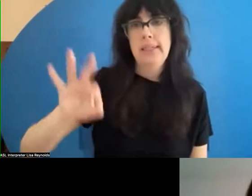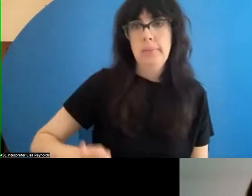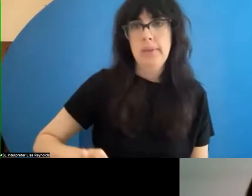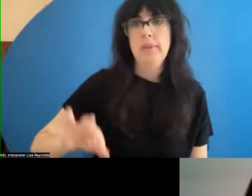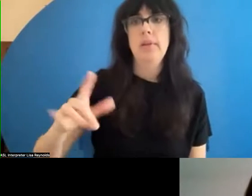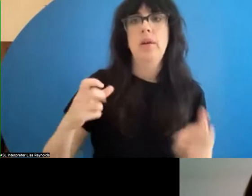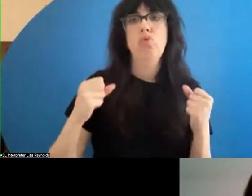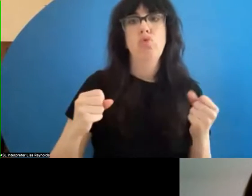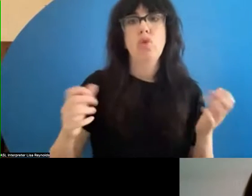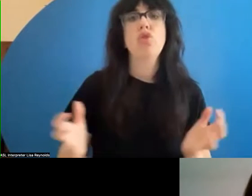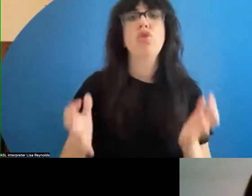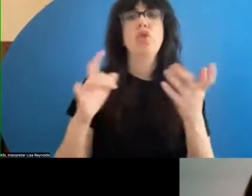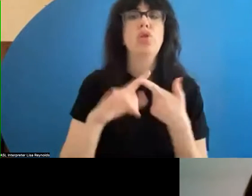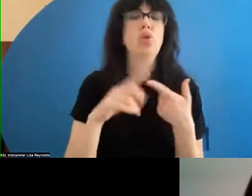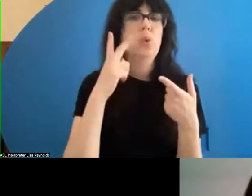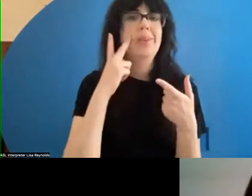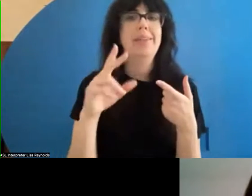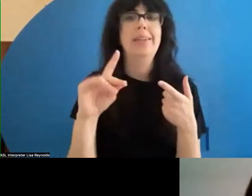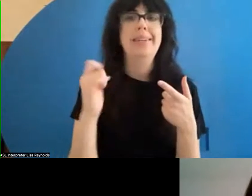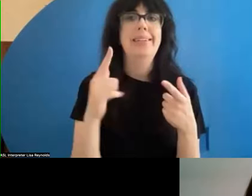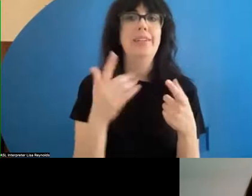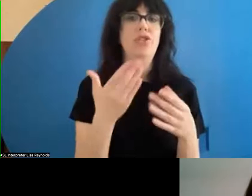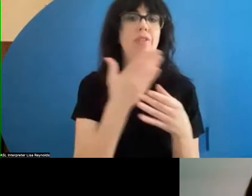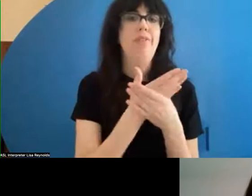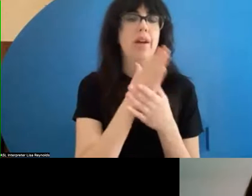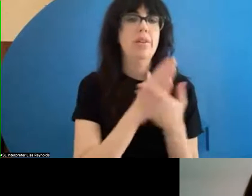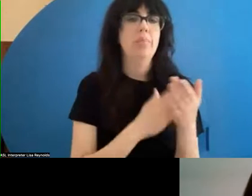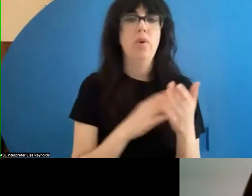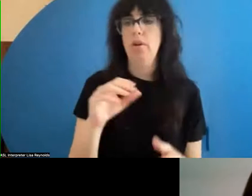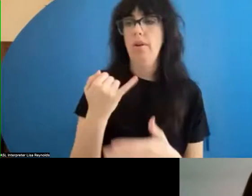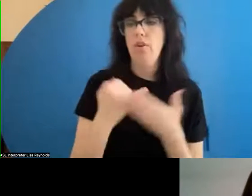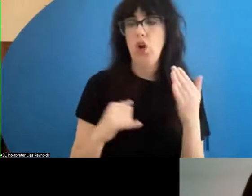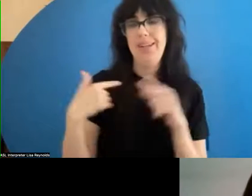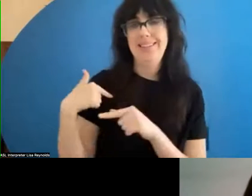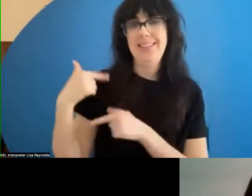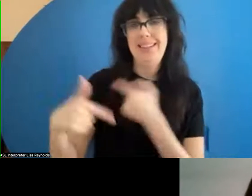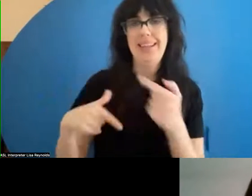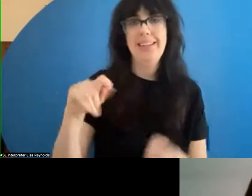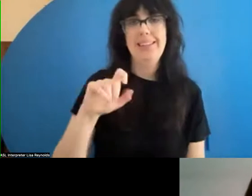check out the digital file section of the artist 's legacy toolkit for even more information. I